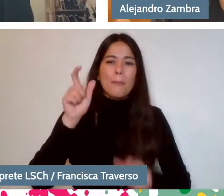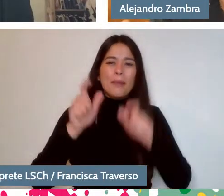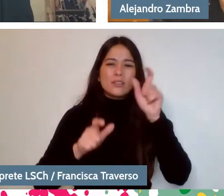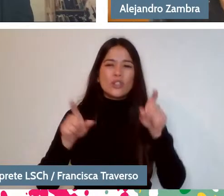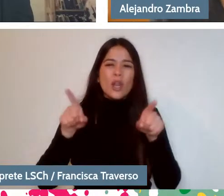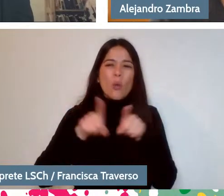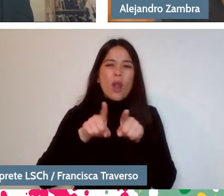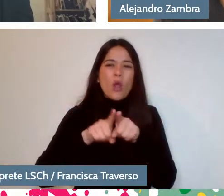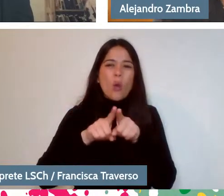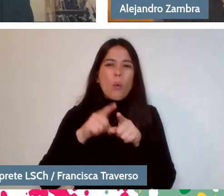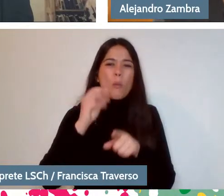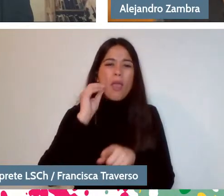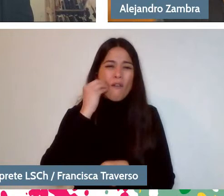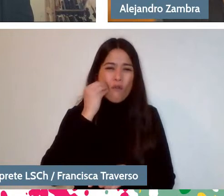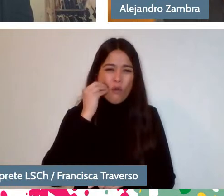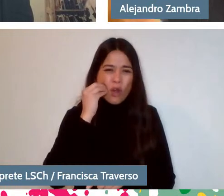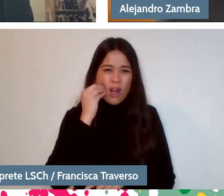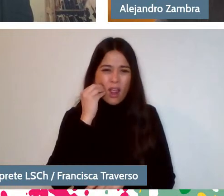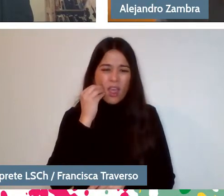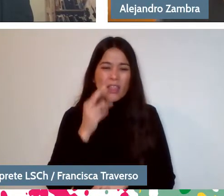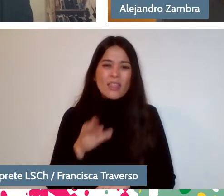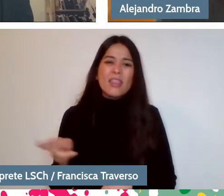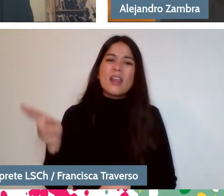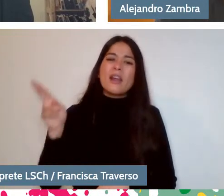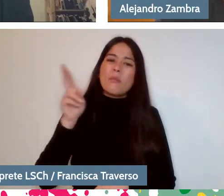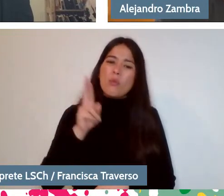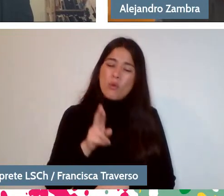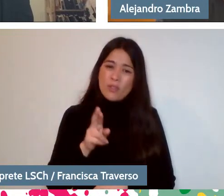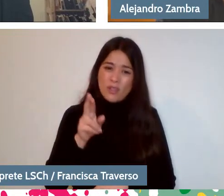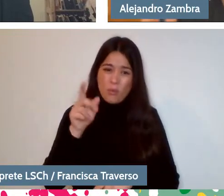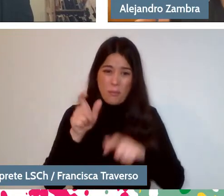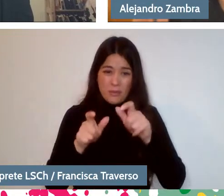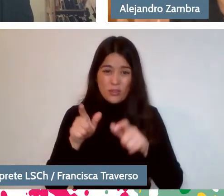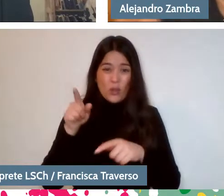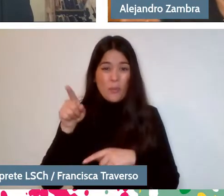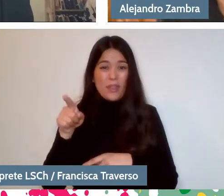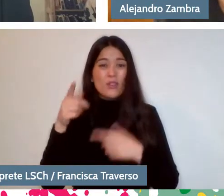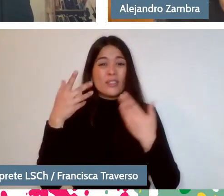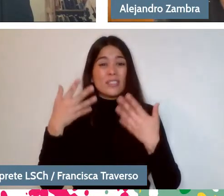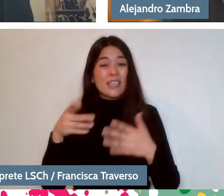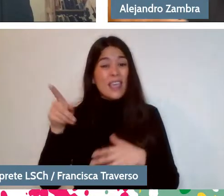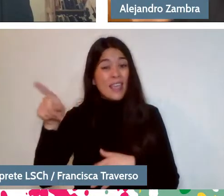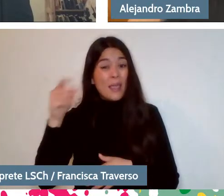made you answer: "No, there are people like her." So, she completely marked my sensitivity